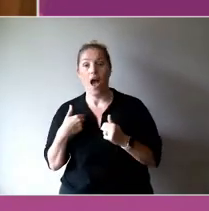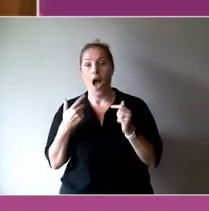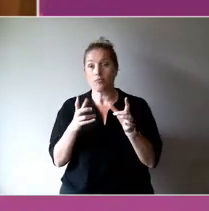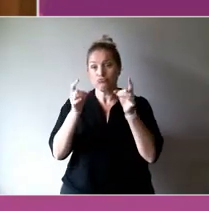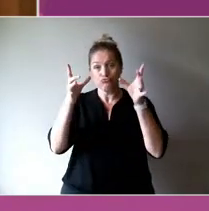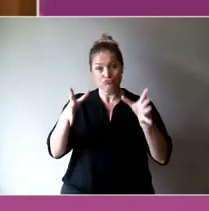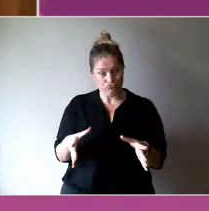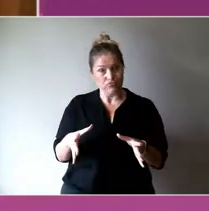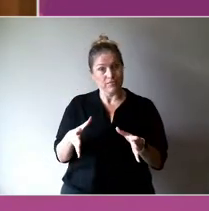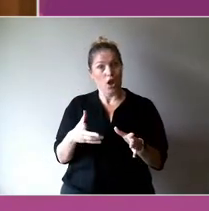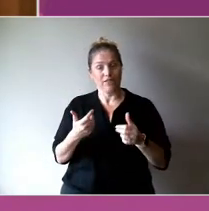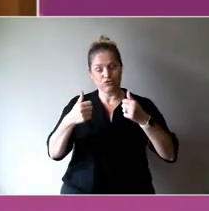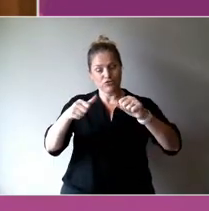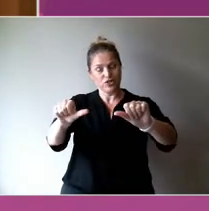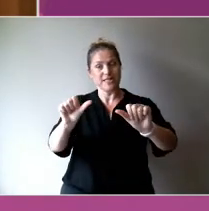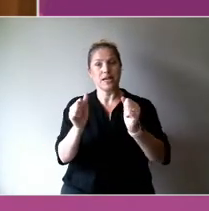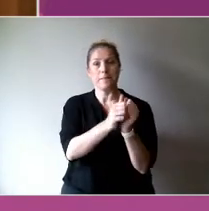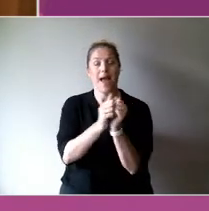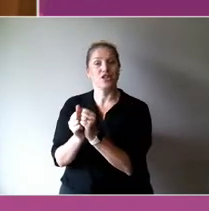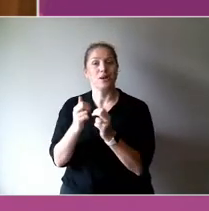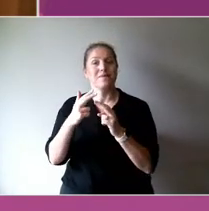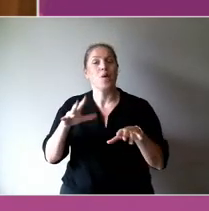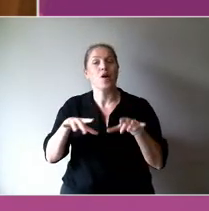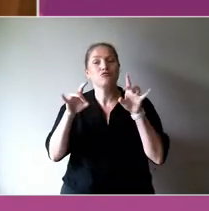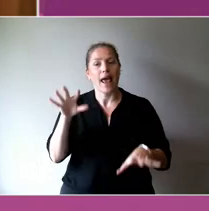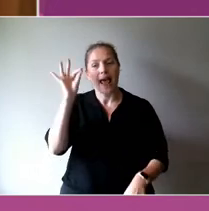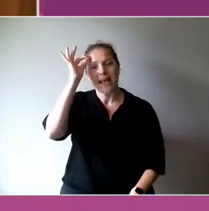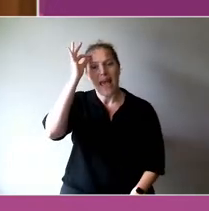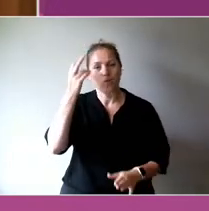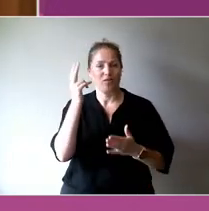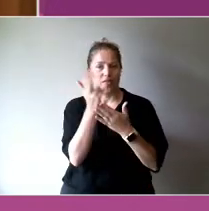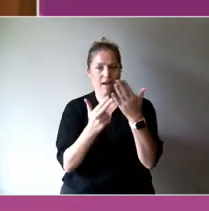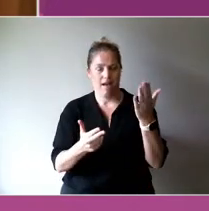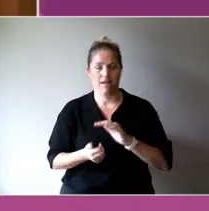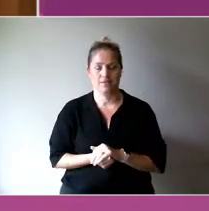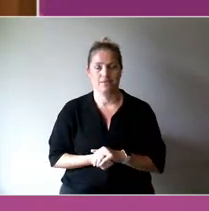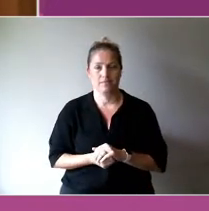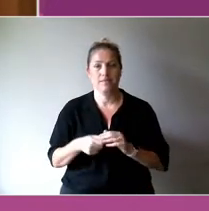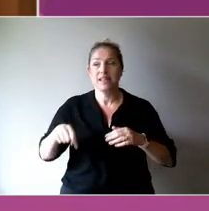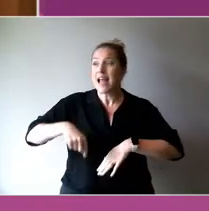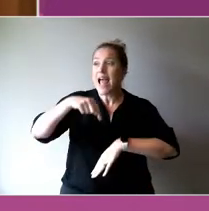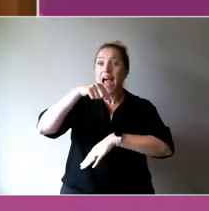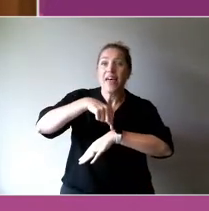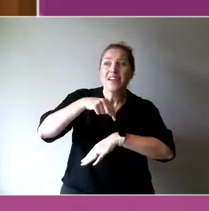at Australia Council for the Arts in this era of understudies and plans Bs, C, and D,